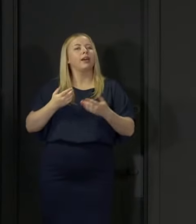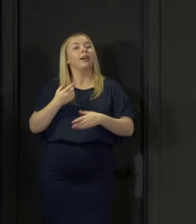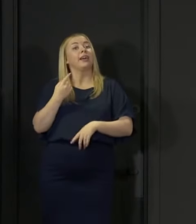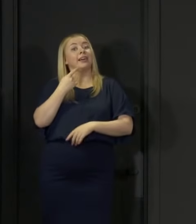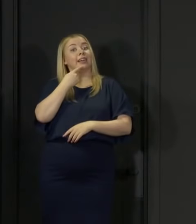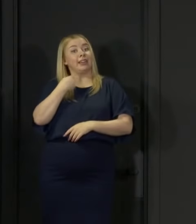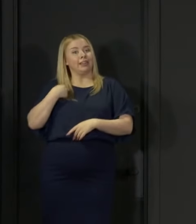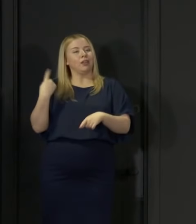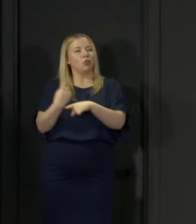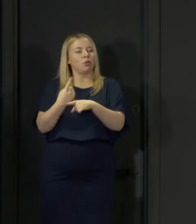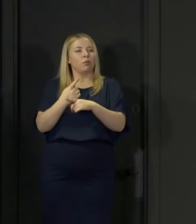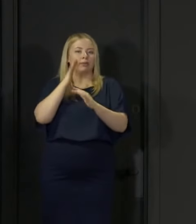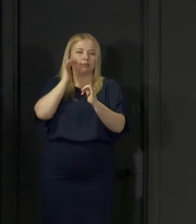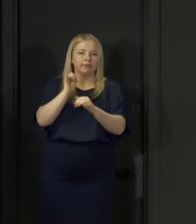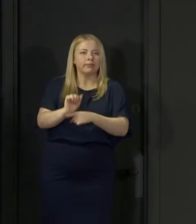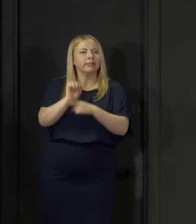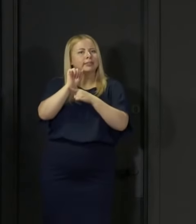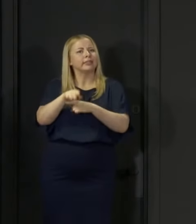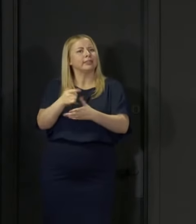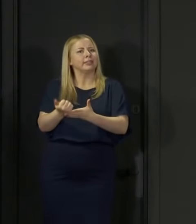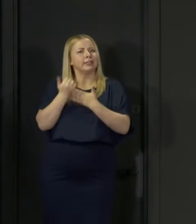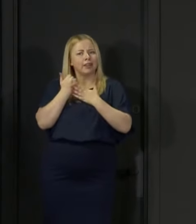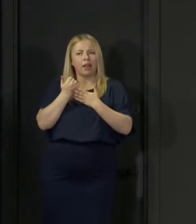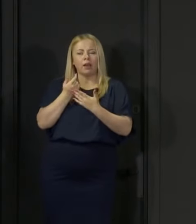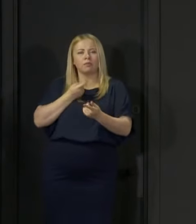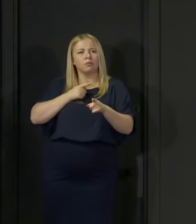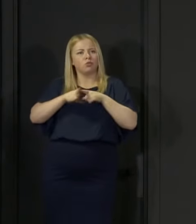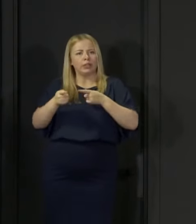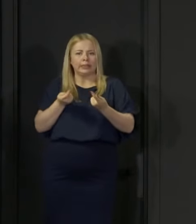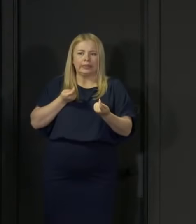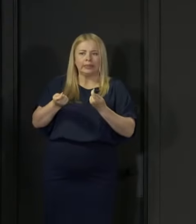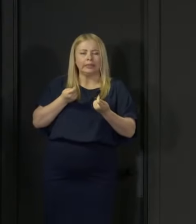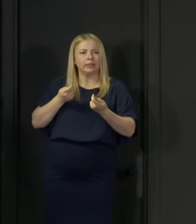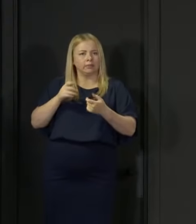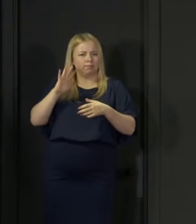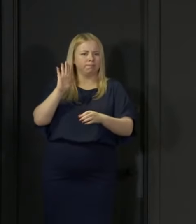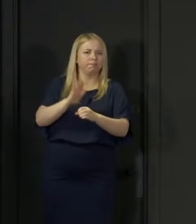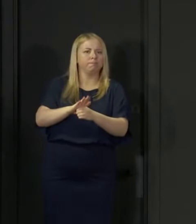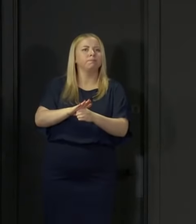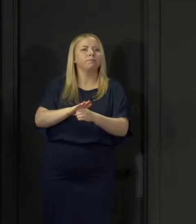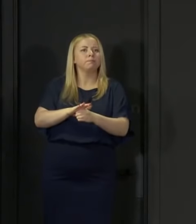to contain these kinds of incidents so I think it is worth me reminding you of one of the